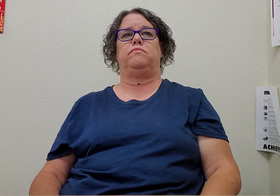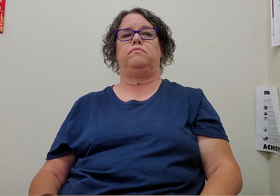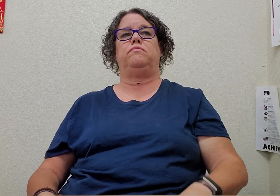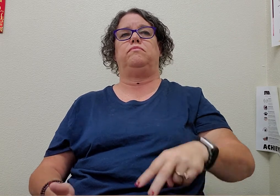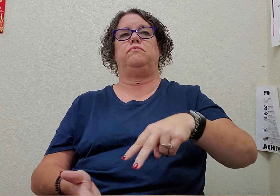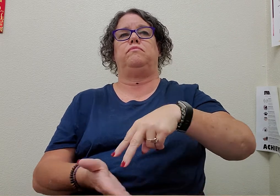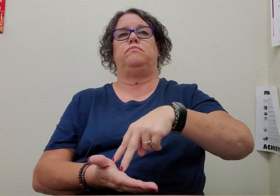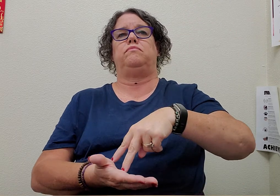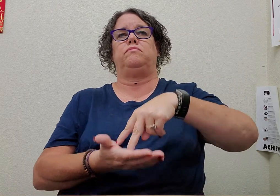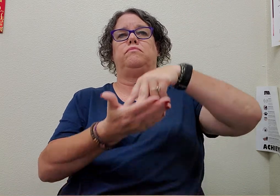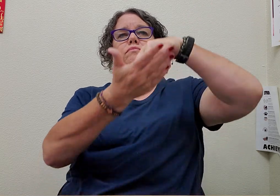elevator (1)